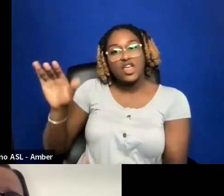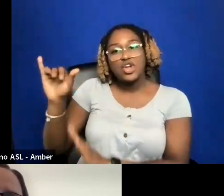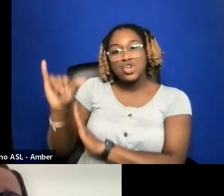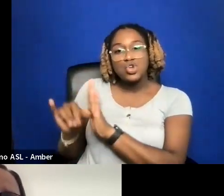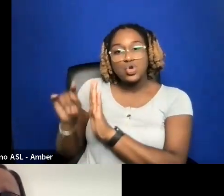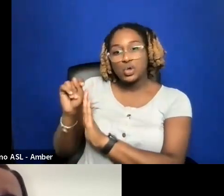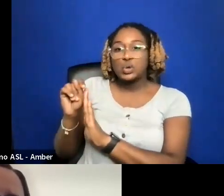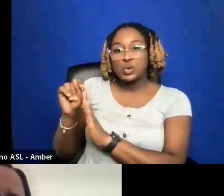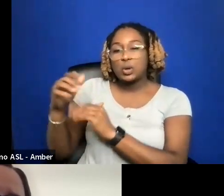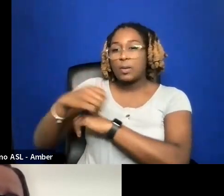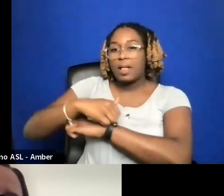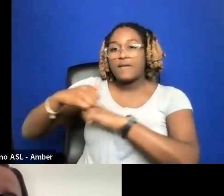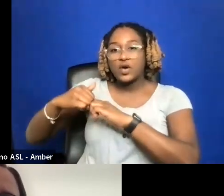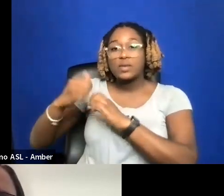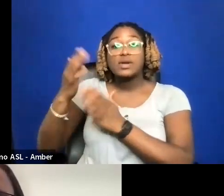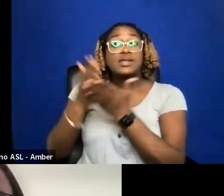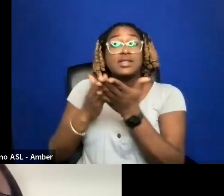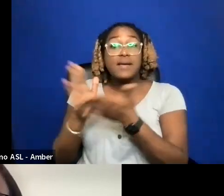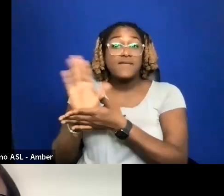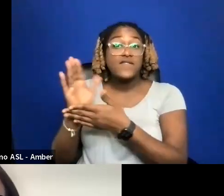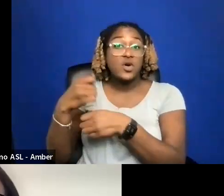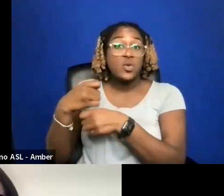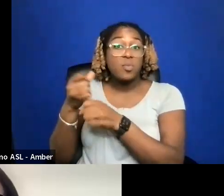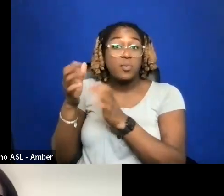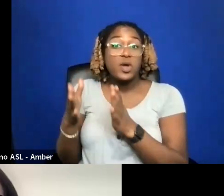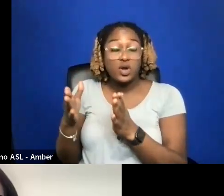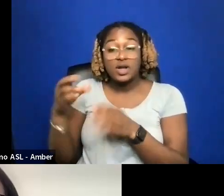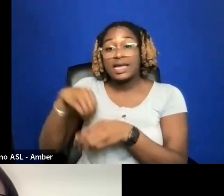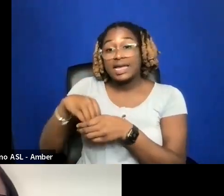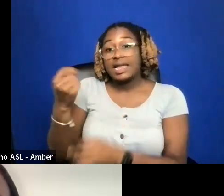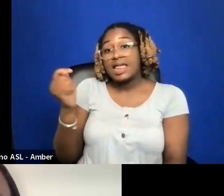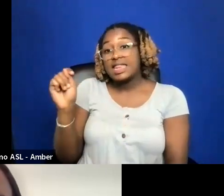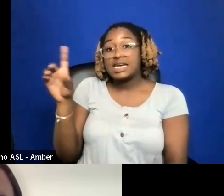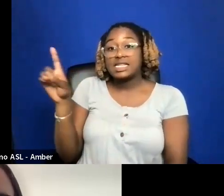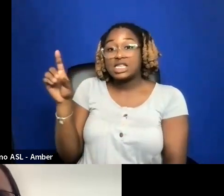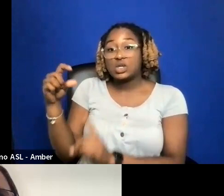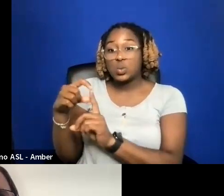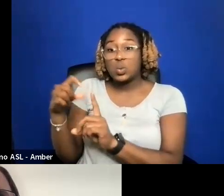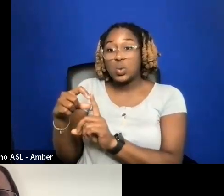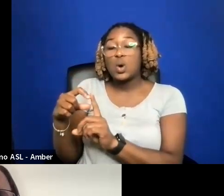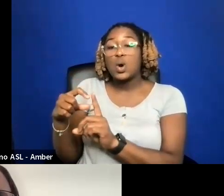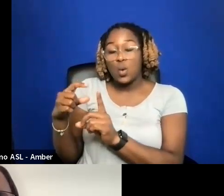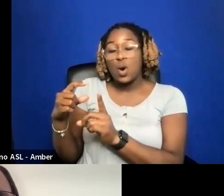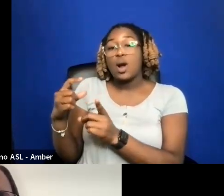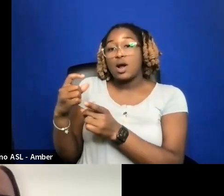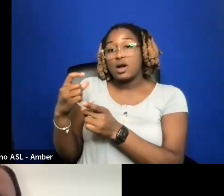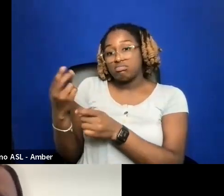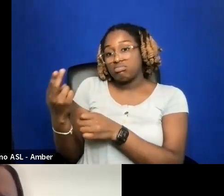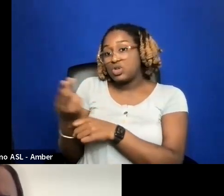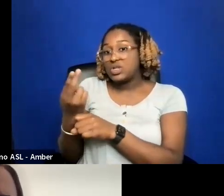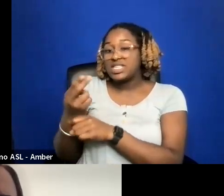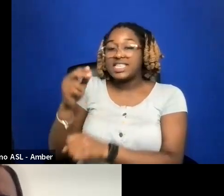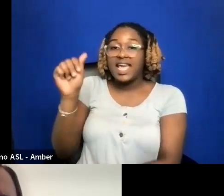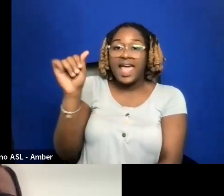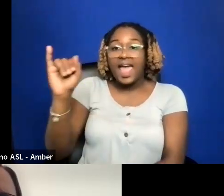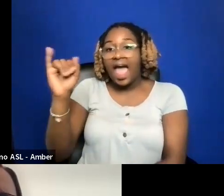SOME FILMMAKER S IN THE D WORD WERE USING AI TO HELP WITH CAPPING AND TRANSLATION AND TRANSCRIPTION